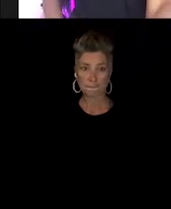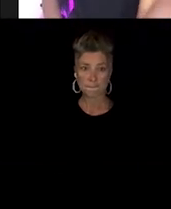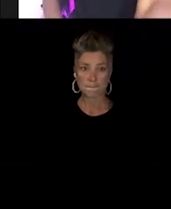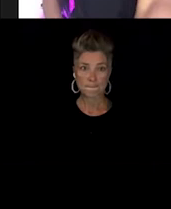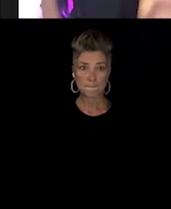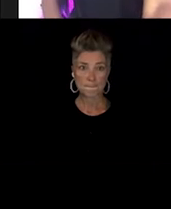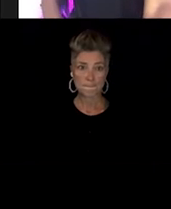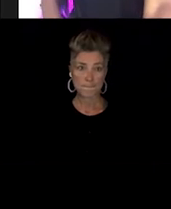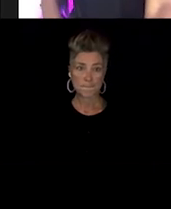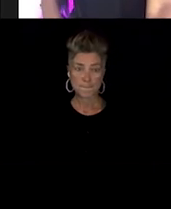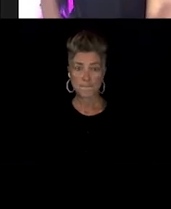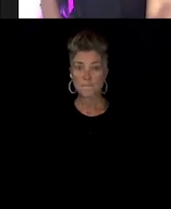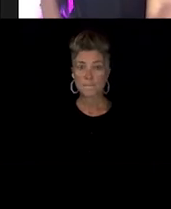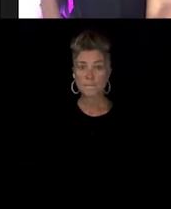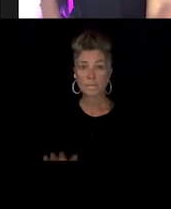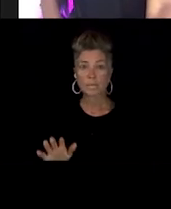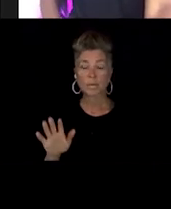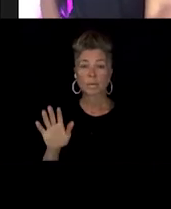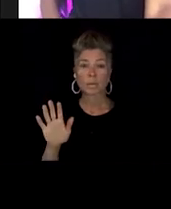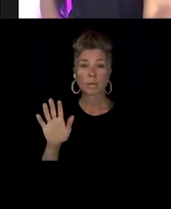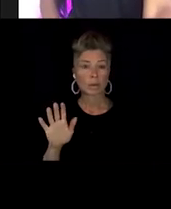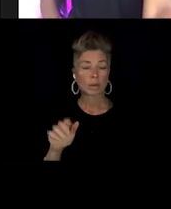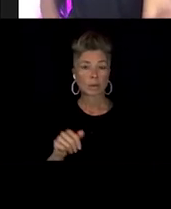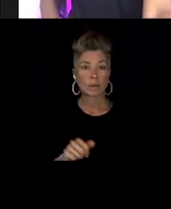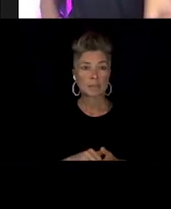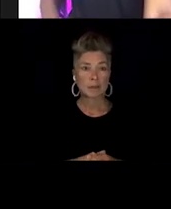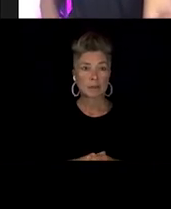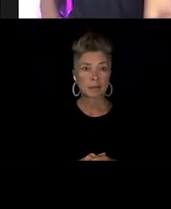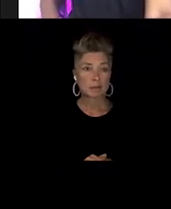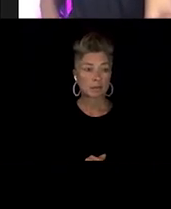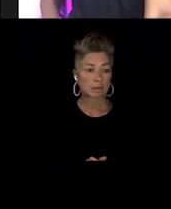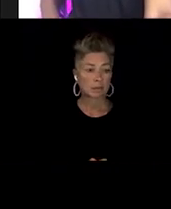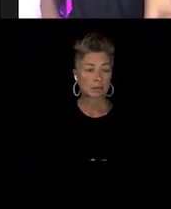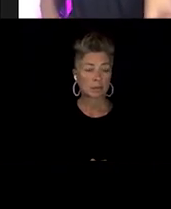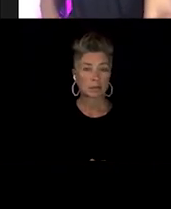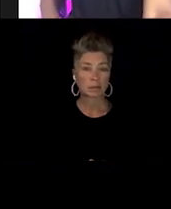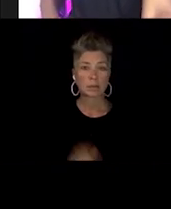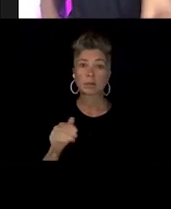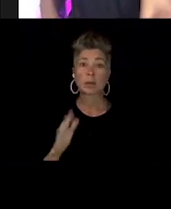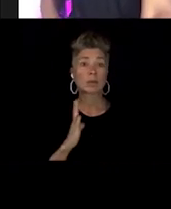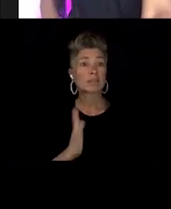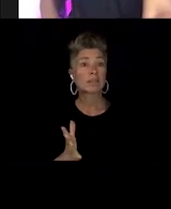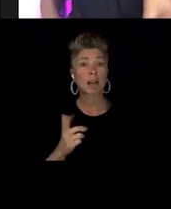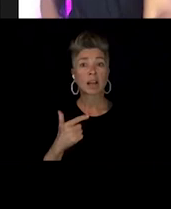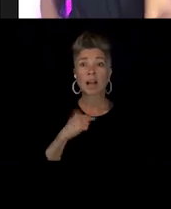And the shy folks can stay off too so. No it's fine. I just wanted to bring you in to see, you know,